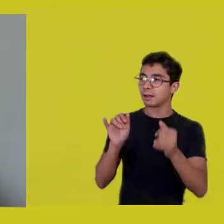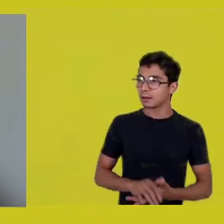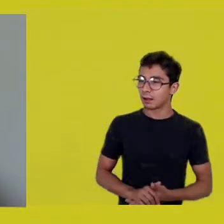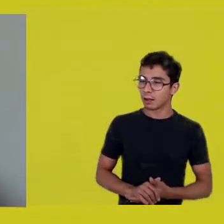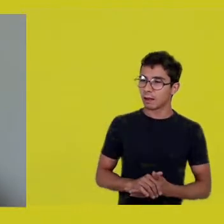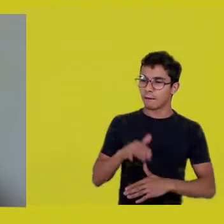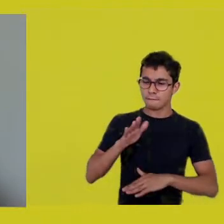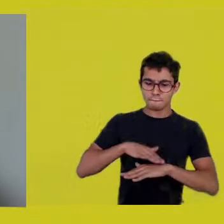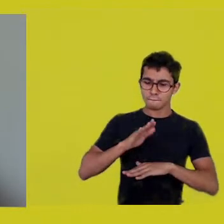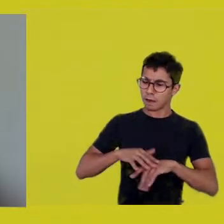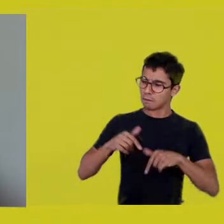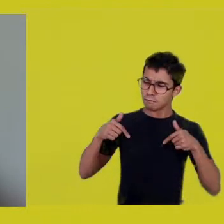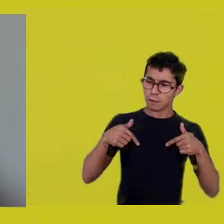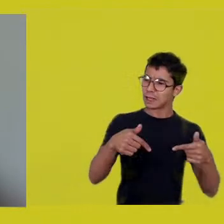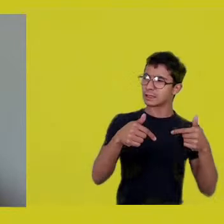They make them.